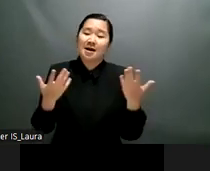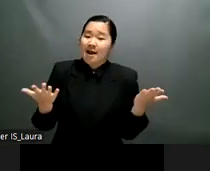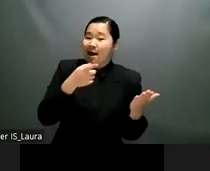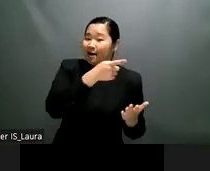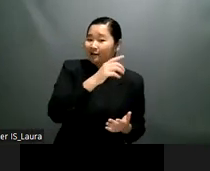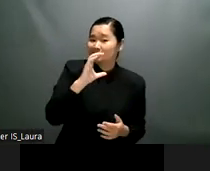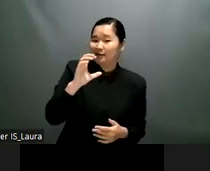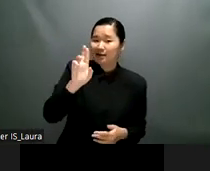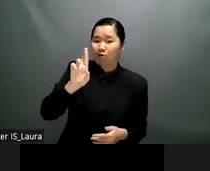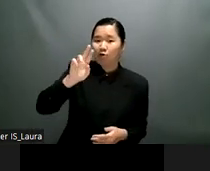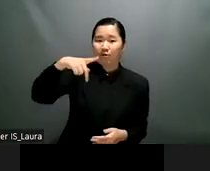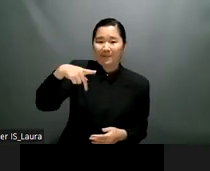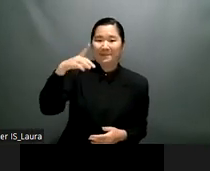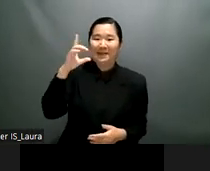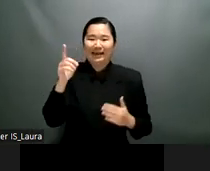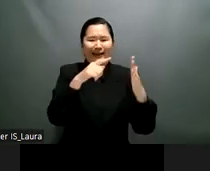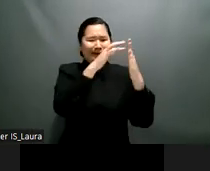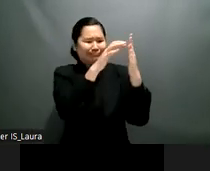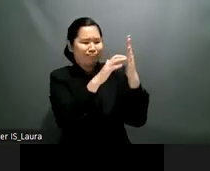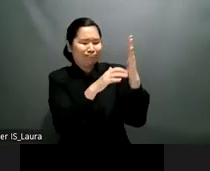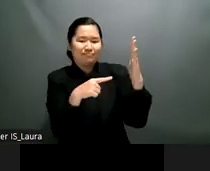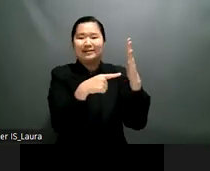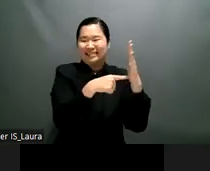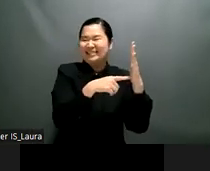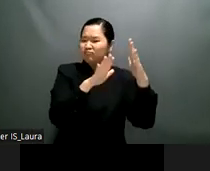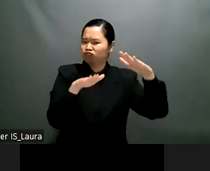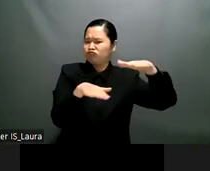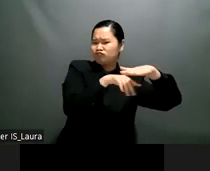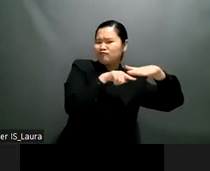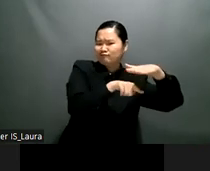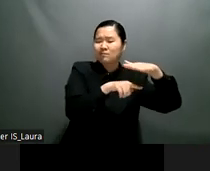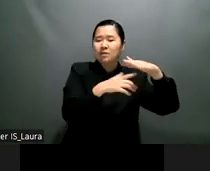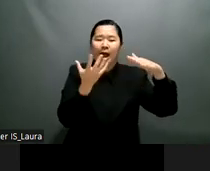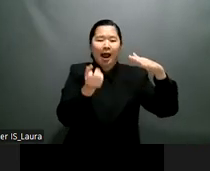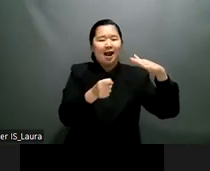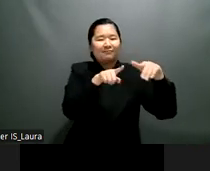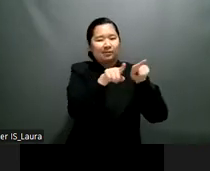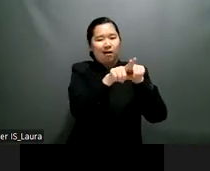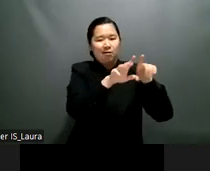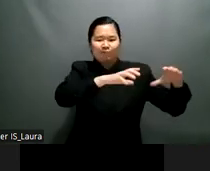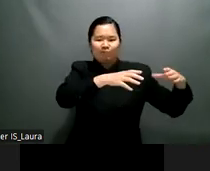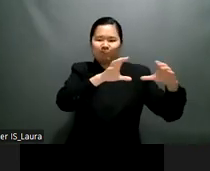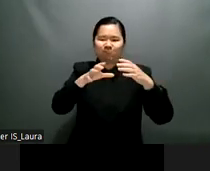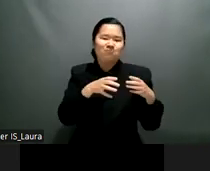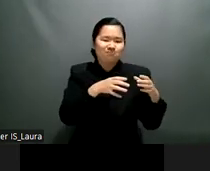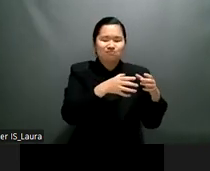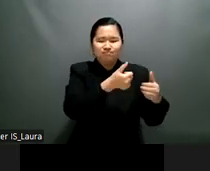international cooperation including international development programs